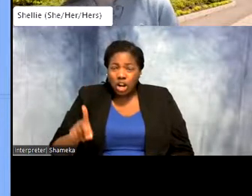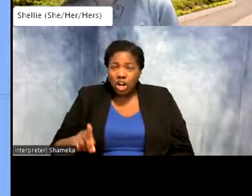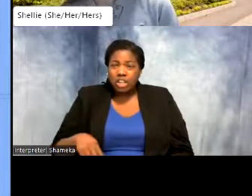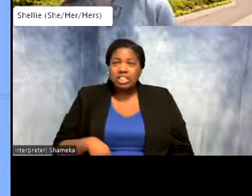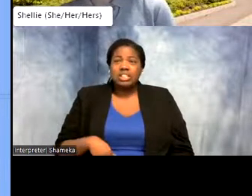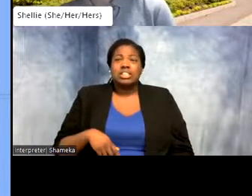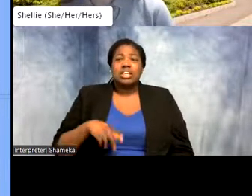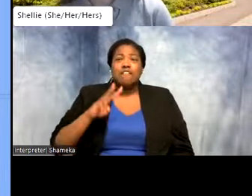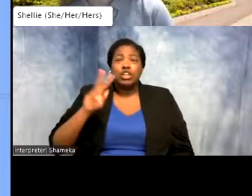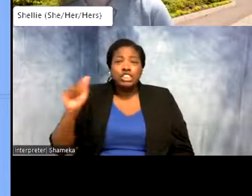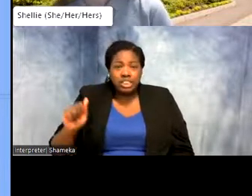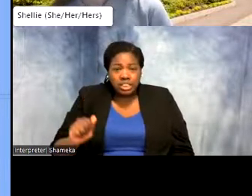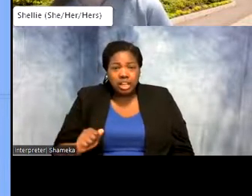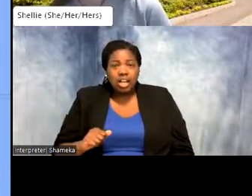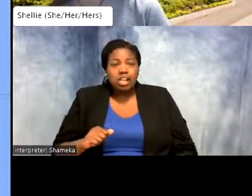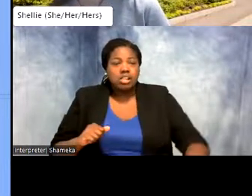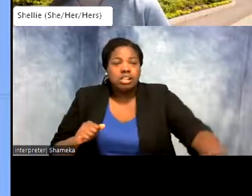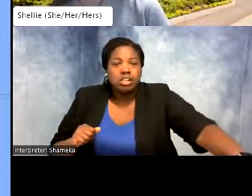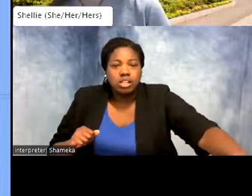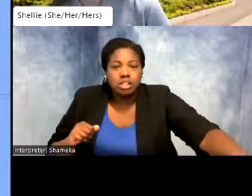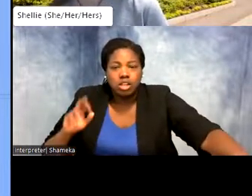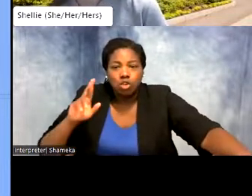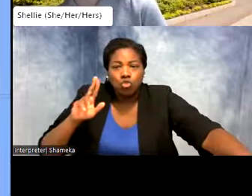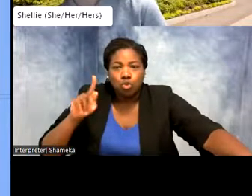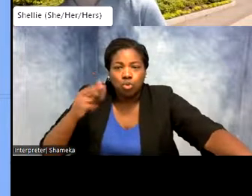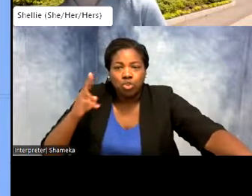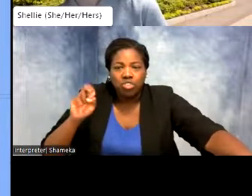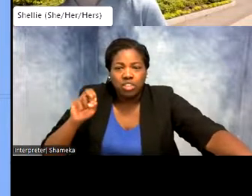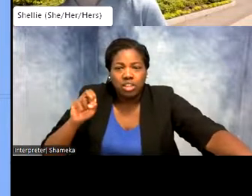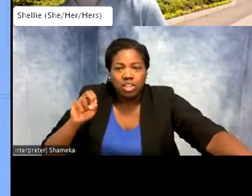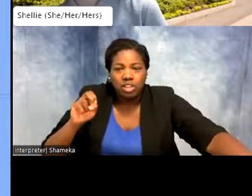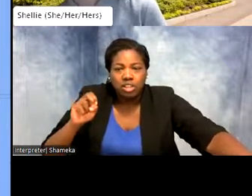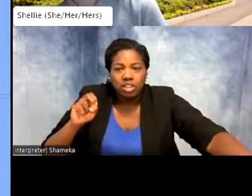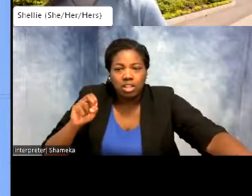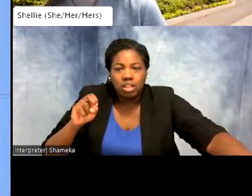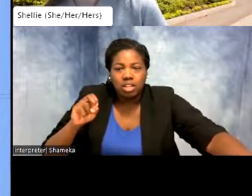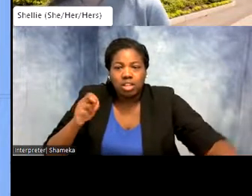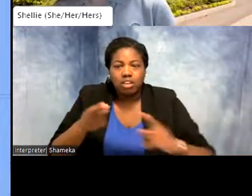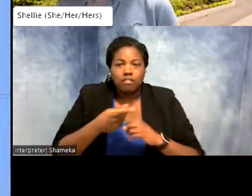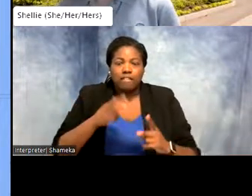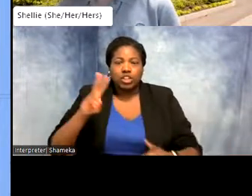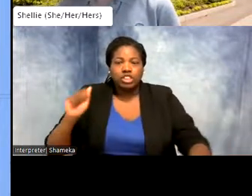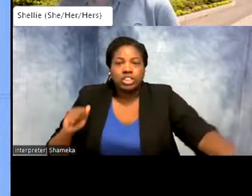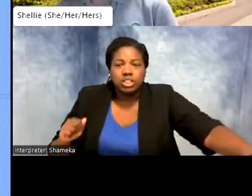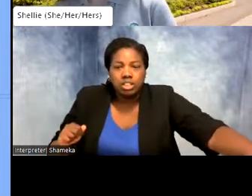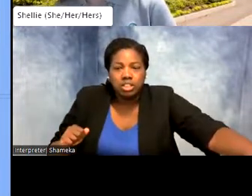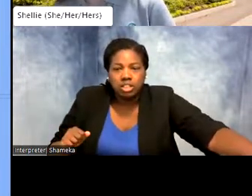from Virginia, Ruthie from West Springfield, Virginia. Joining from southern California.